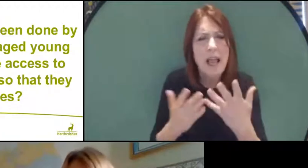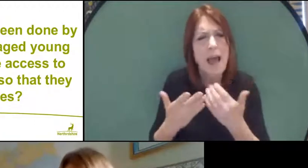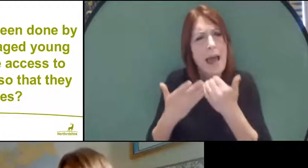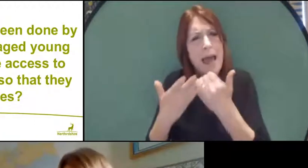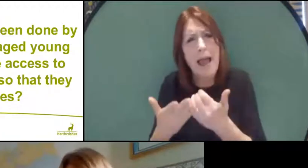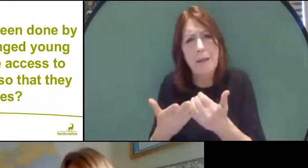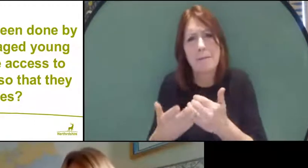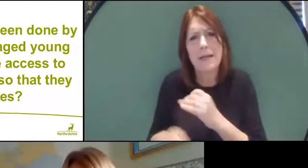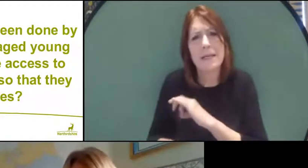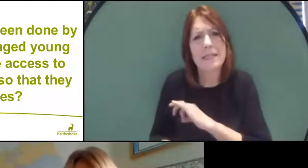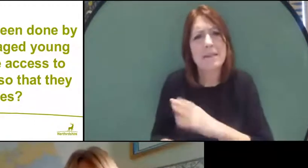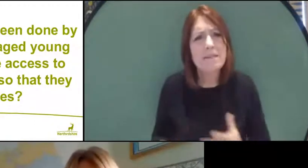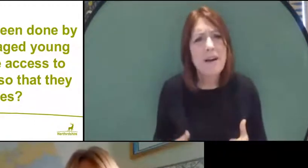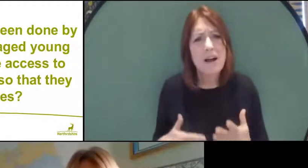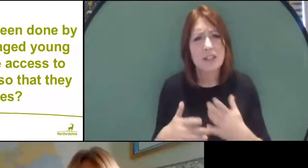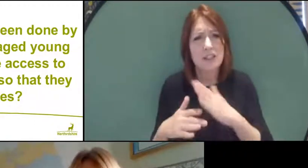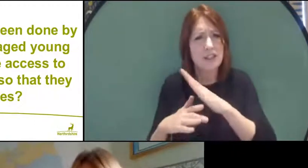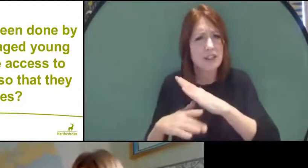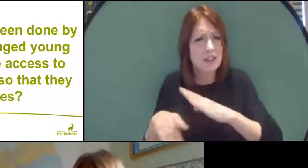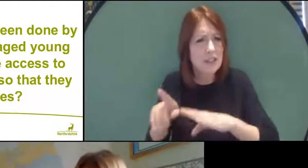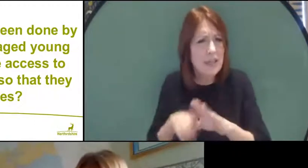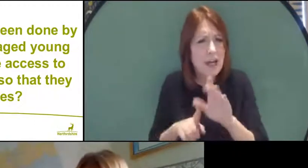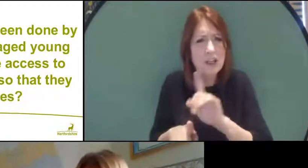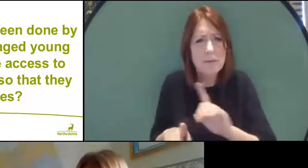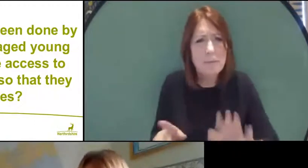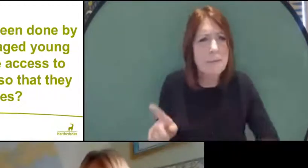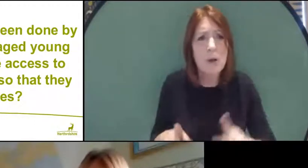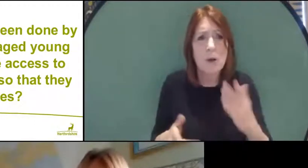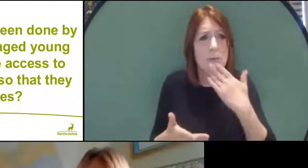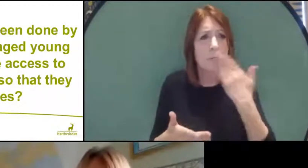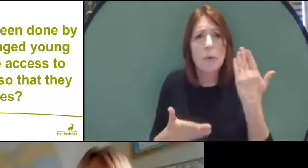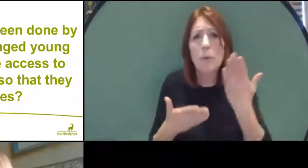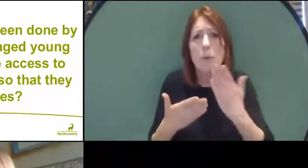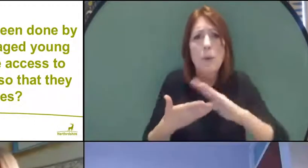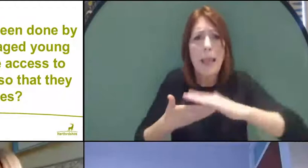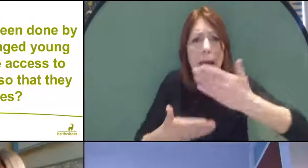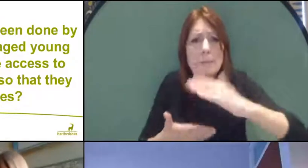access to laptops or good internet, so they can attend on online classes?"